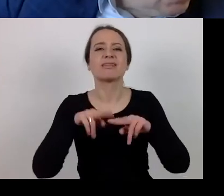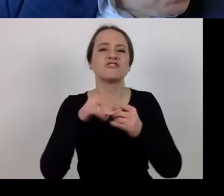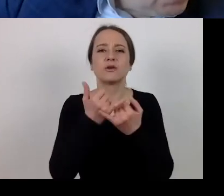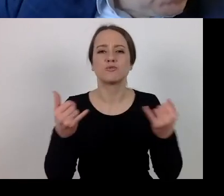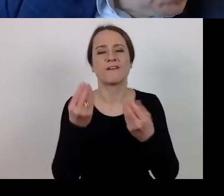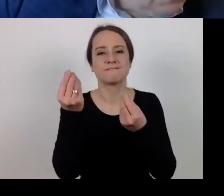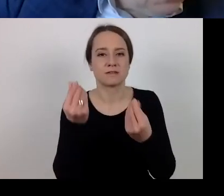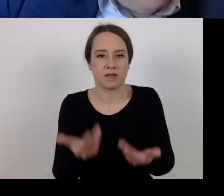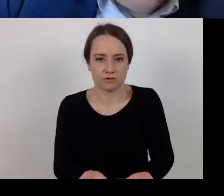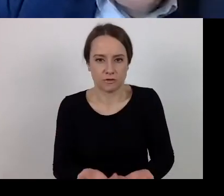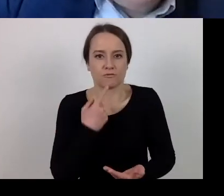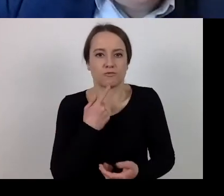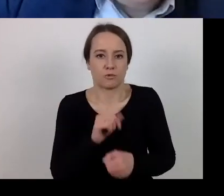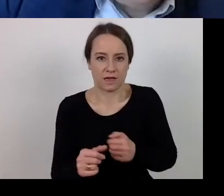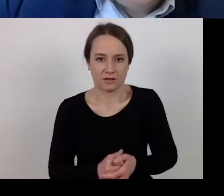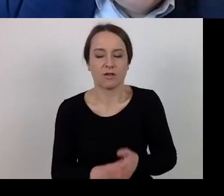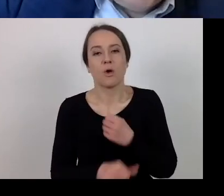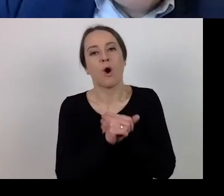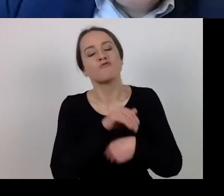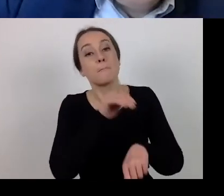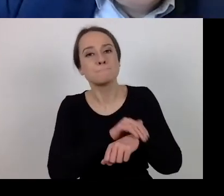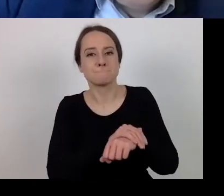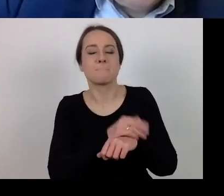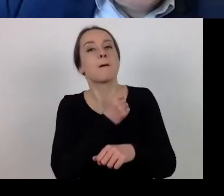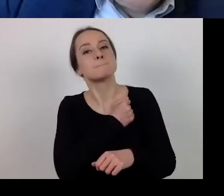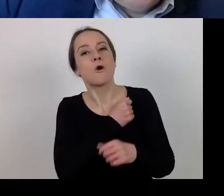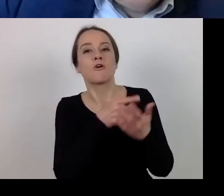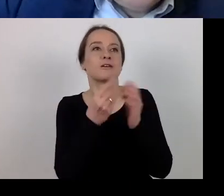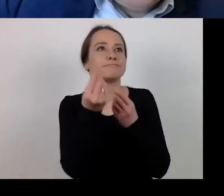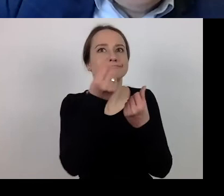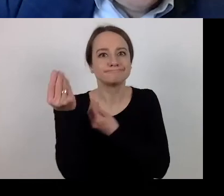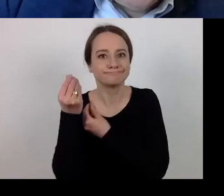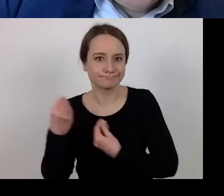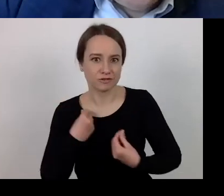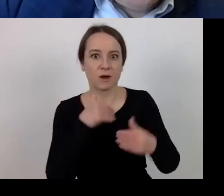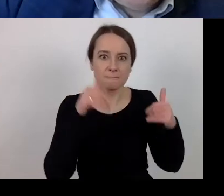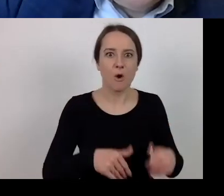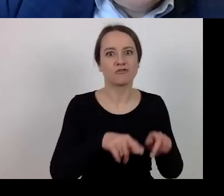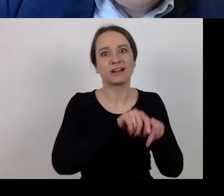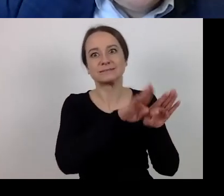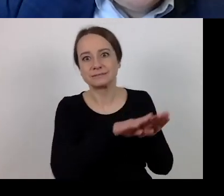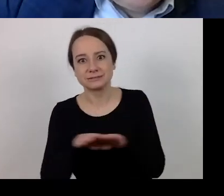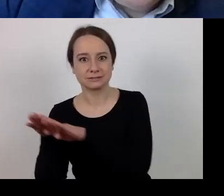These instruments include liquidity loans, but also a departure from the constraints